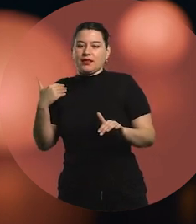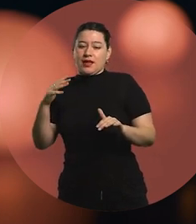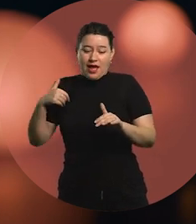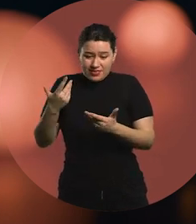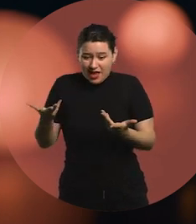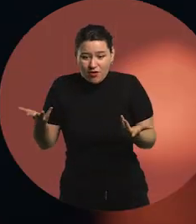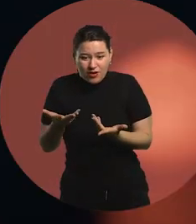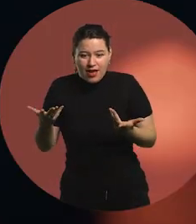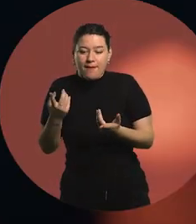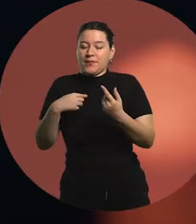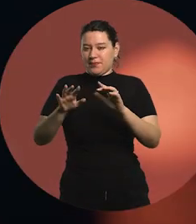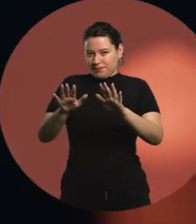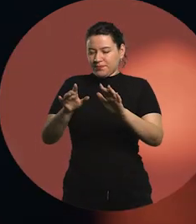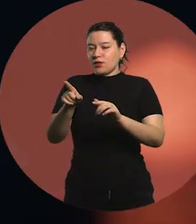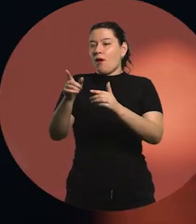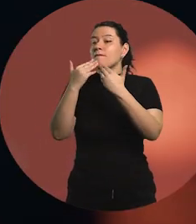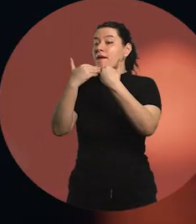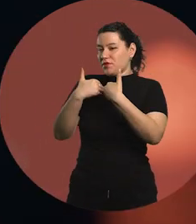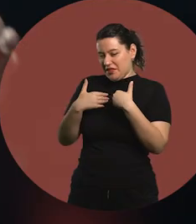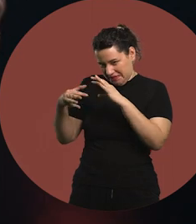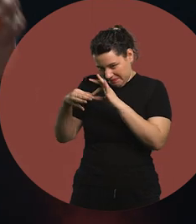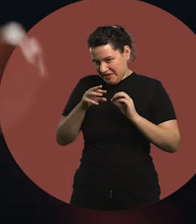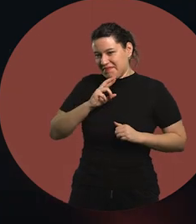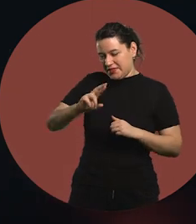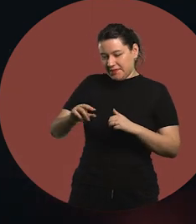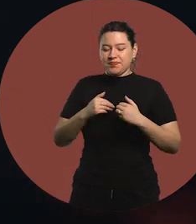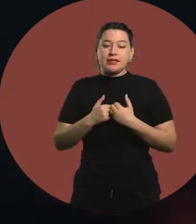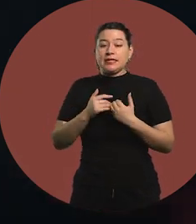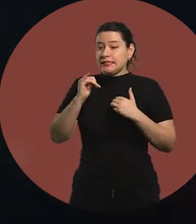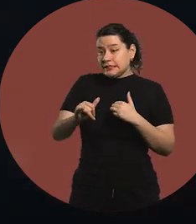Going back to your question, at first I accepted the belief,